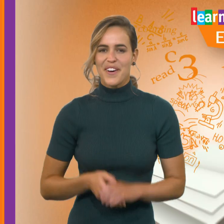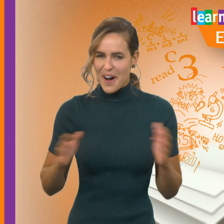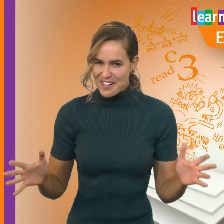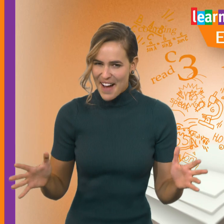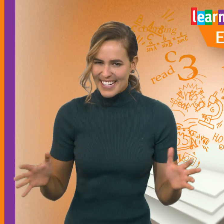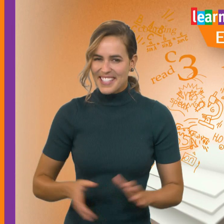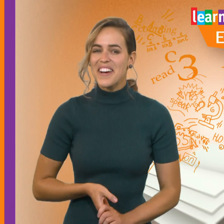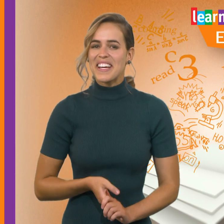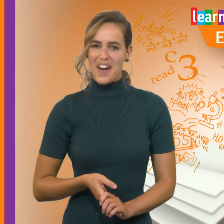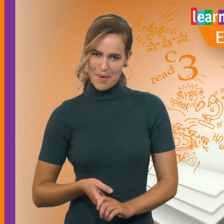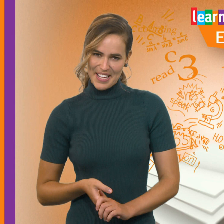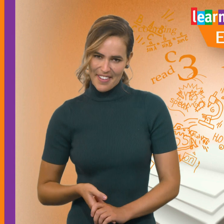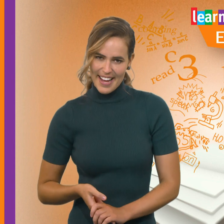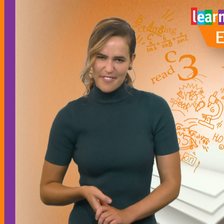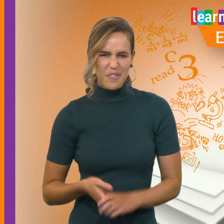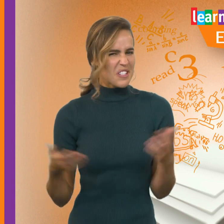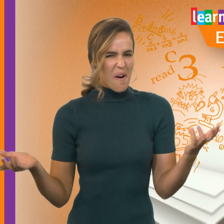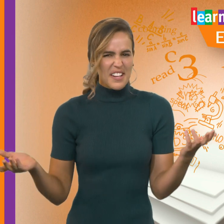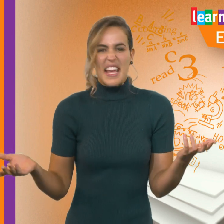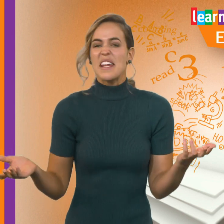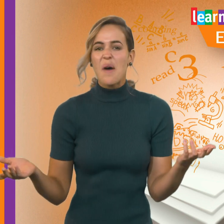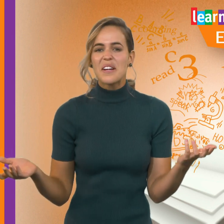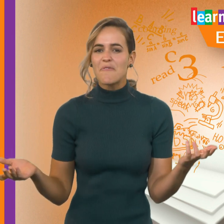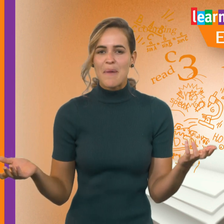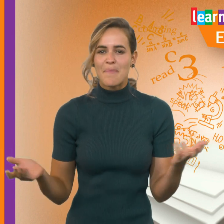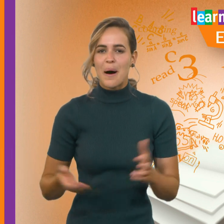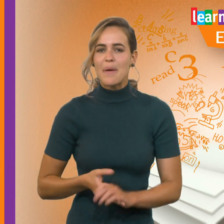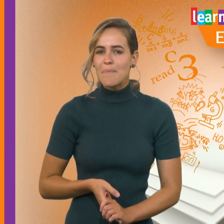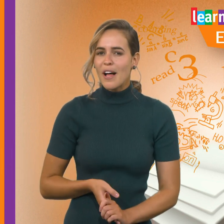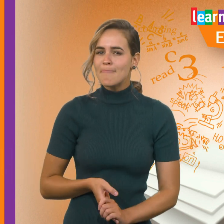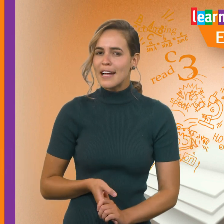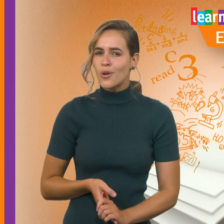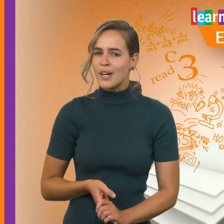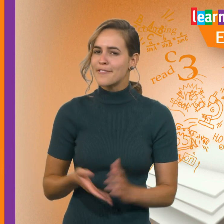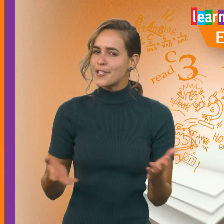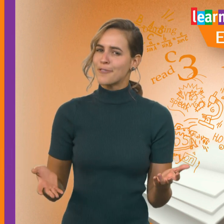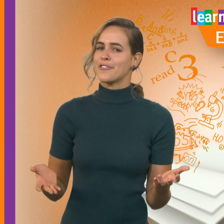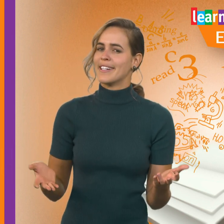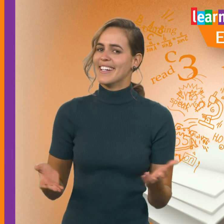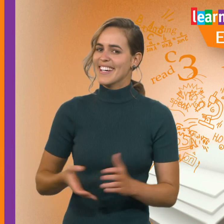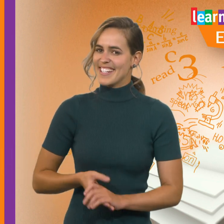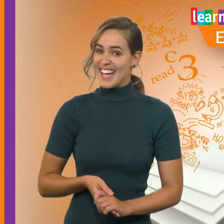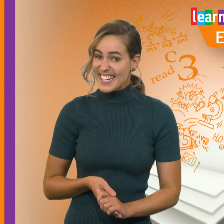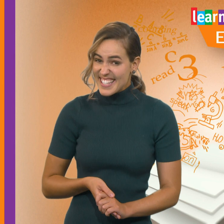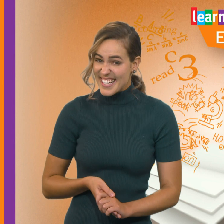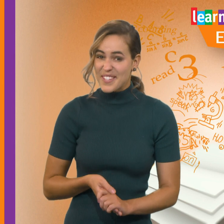Welcome back to Learning@Home TV. For as long as anyone can remember, people have made toys for children. Today, in Science,